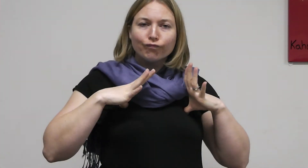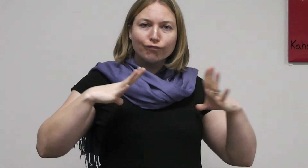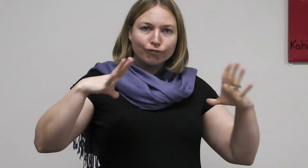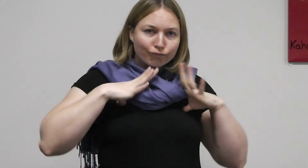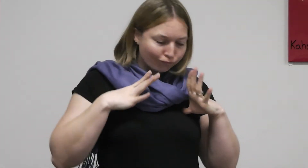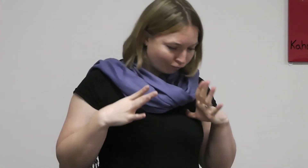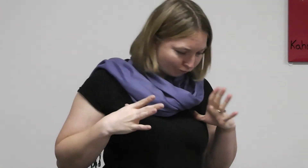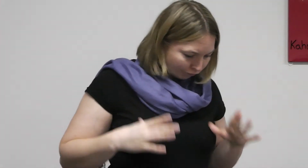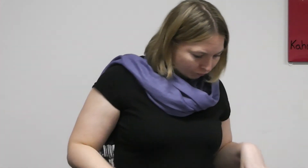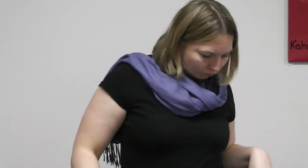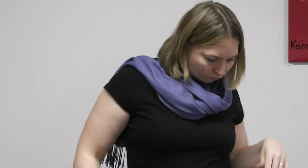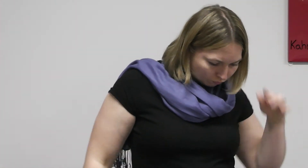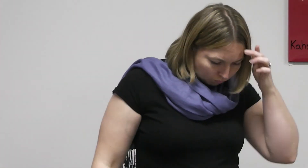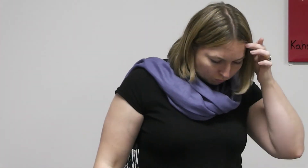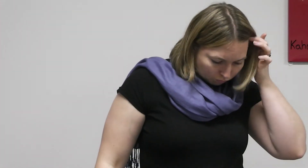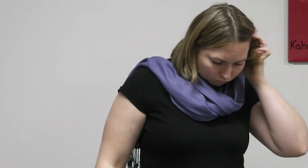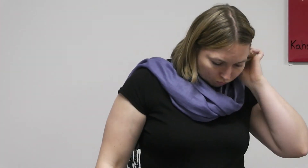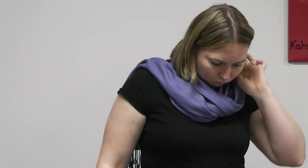MOVE-AWAY (again- SAME)